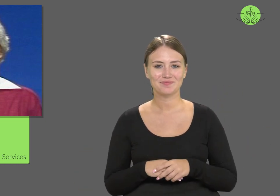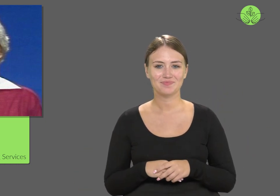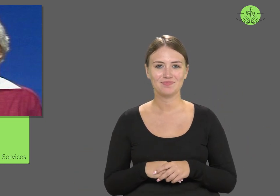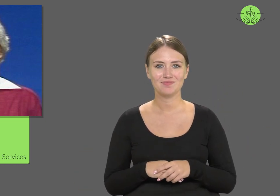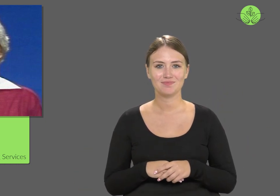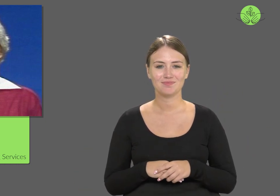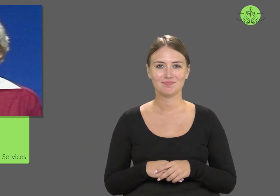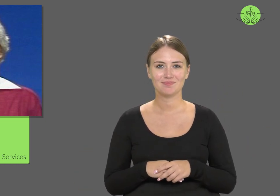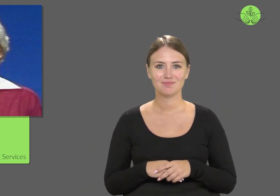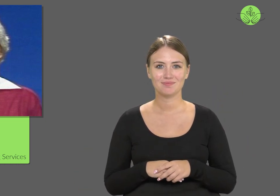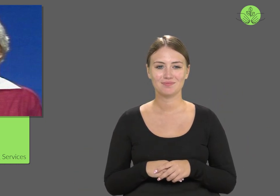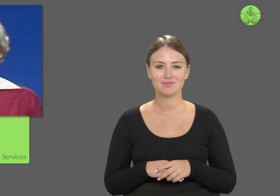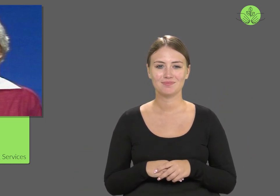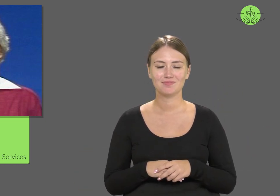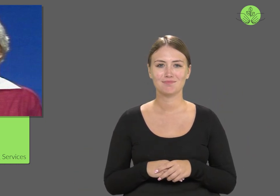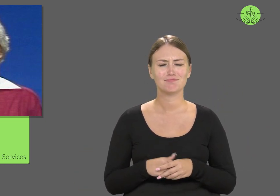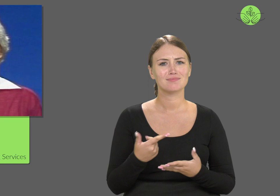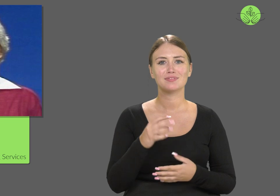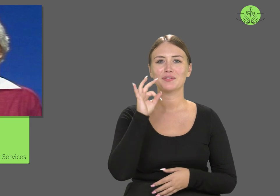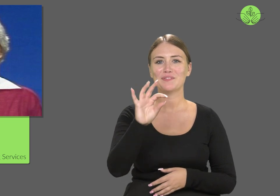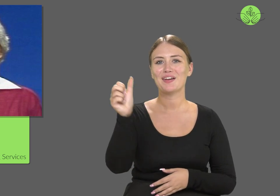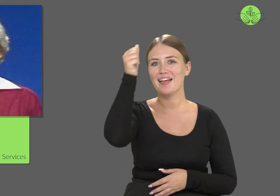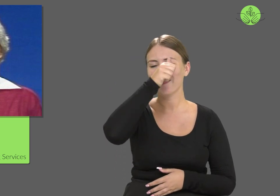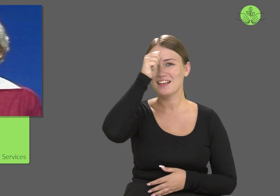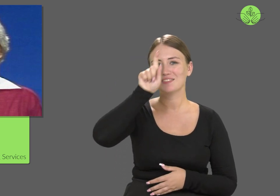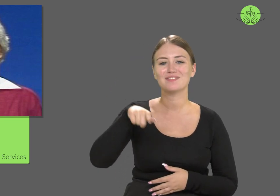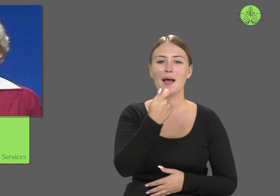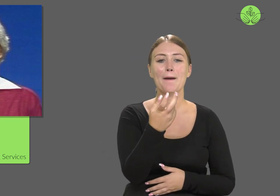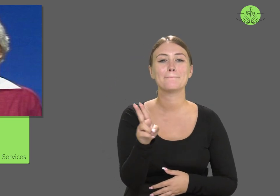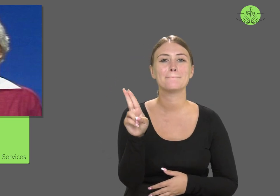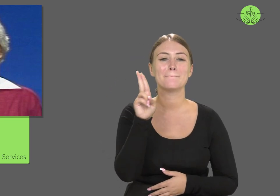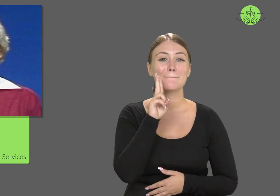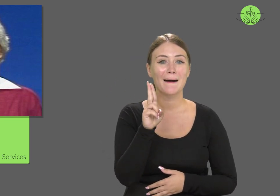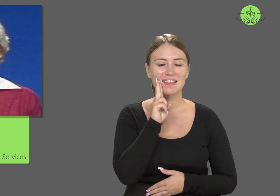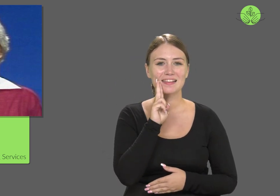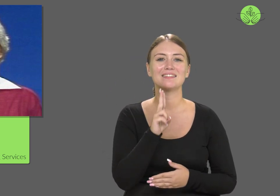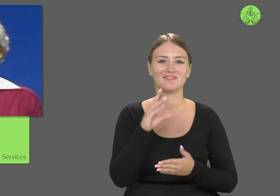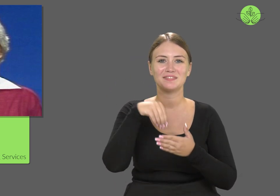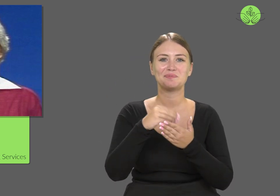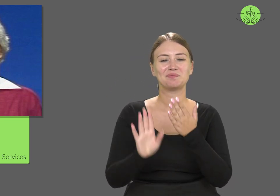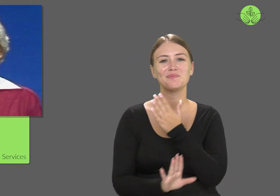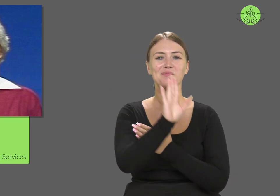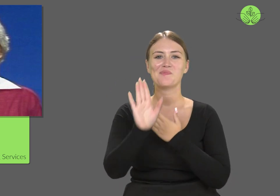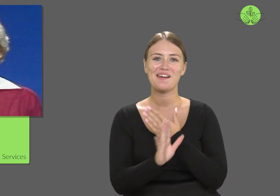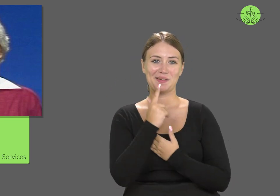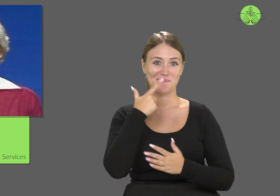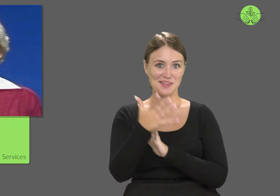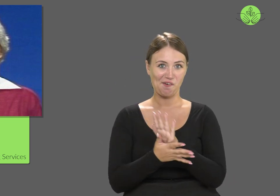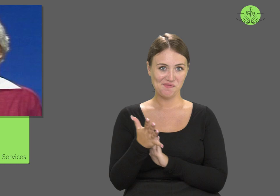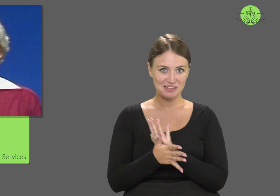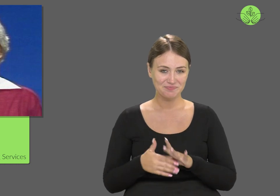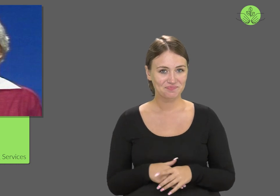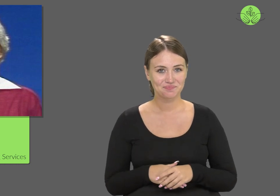She earned the nickname "Mother of Sign Language Poetry."